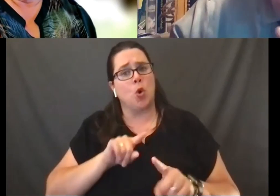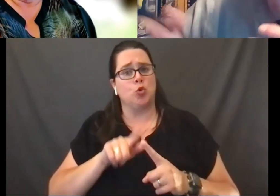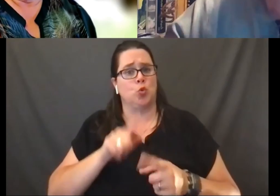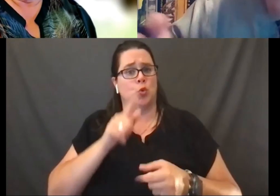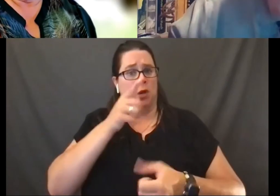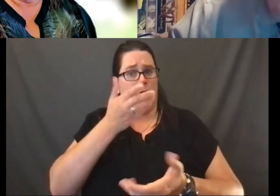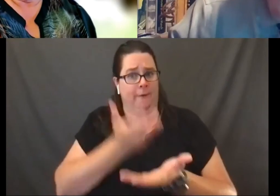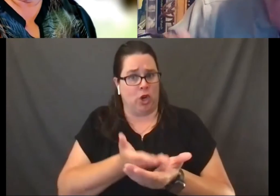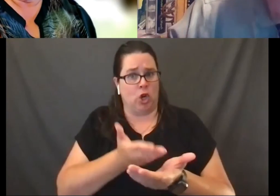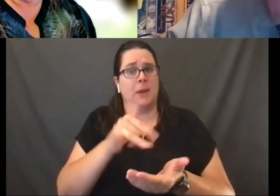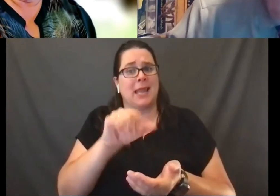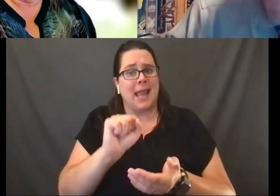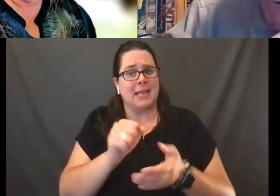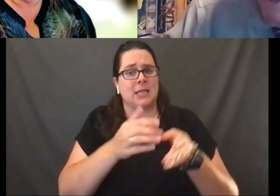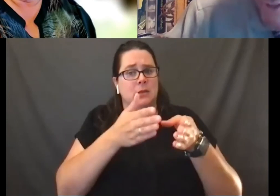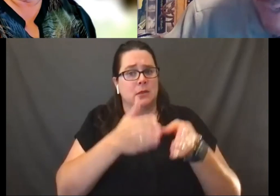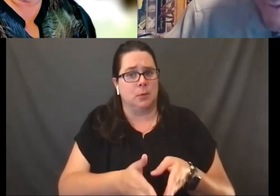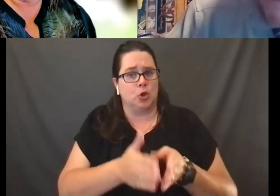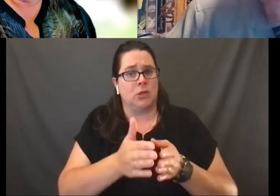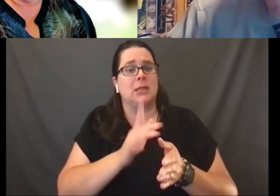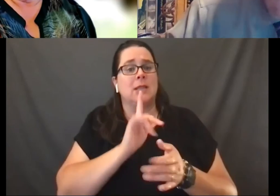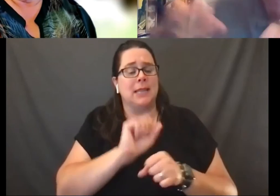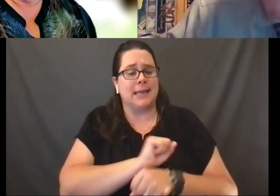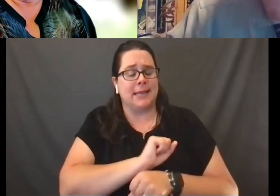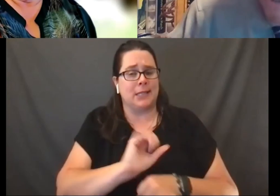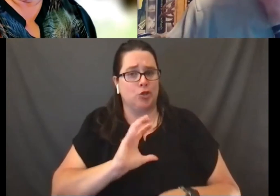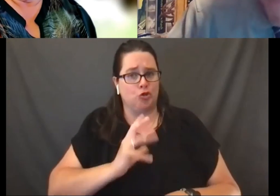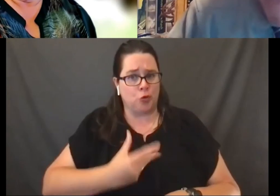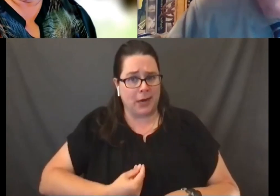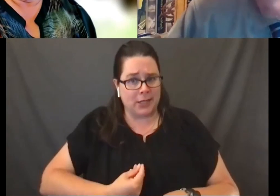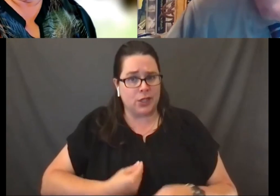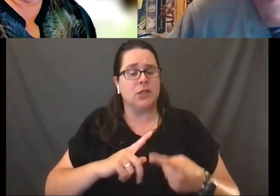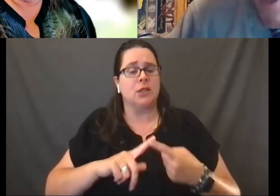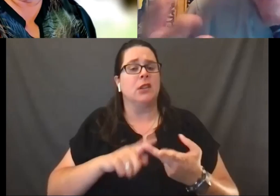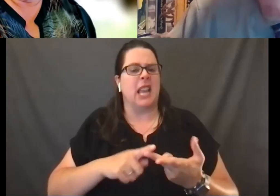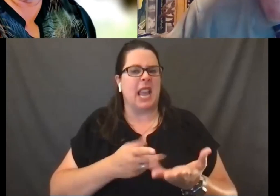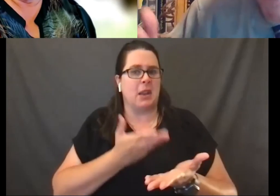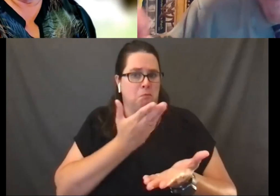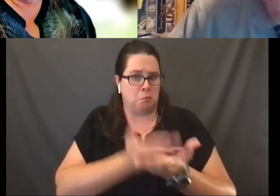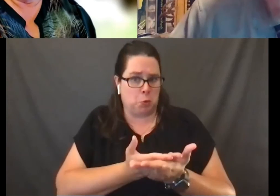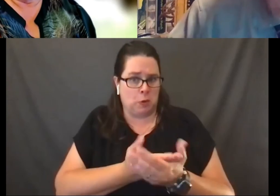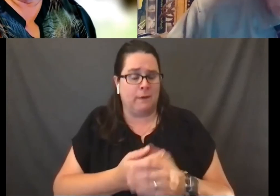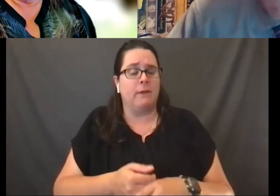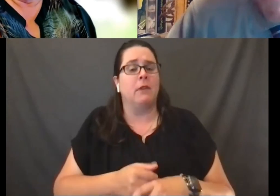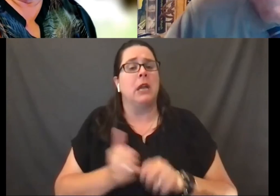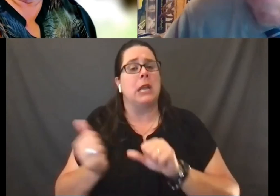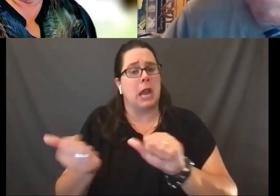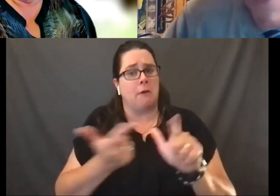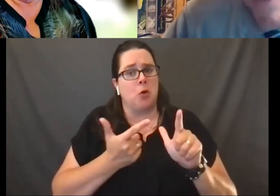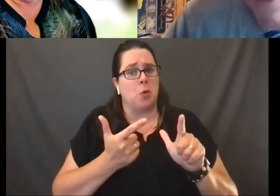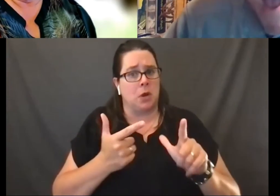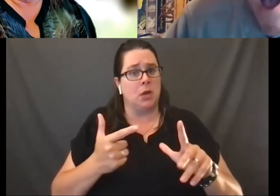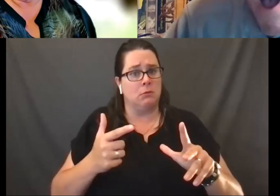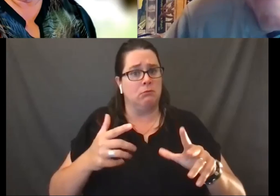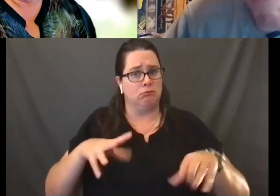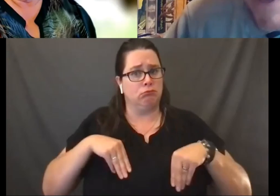to confirm that in fact, that the athlete is transgender and there's confirmation of that and everyone appreciates that and knows that.